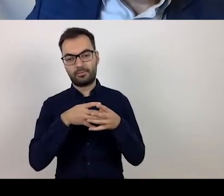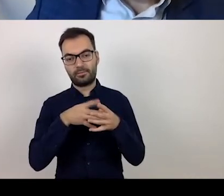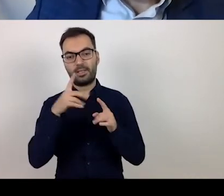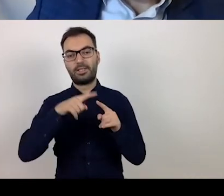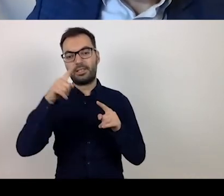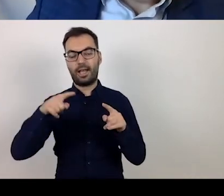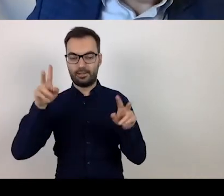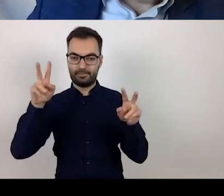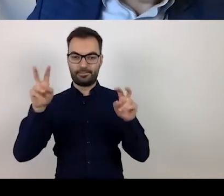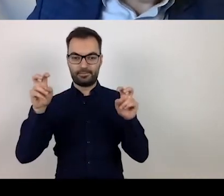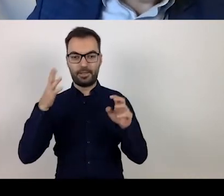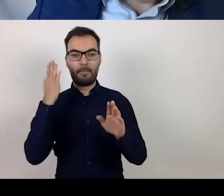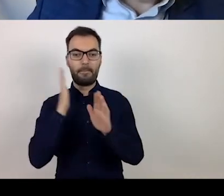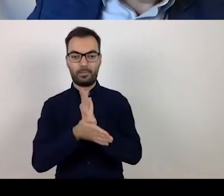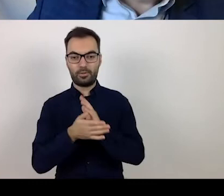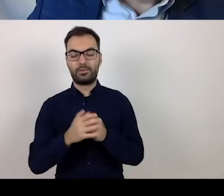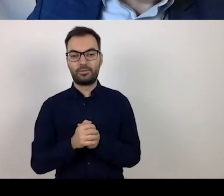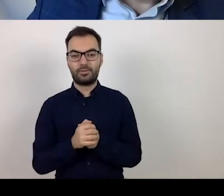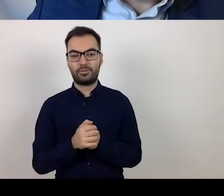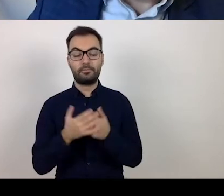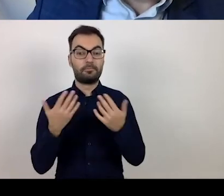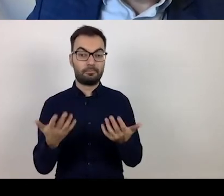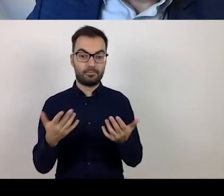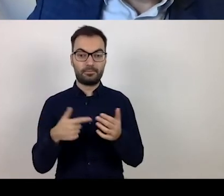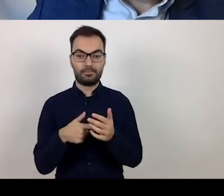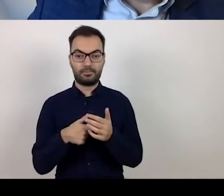support in this field